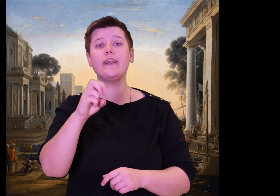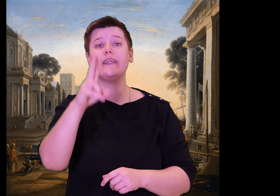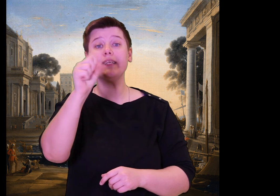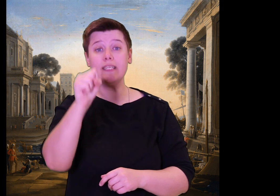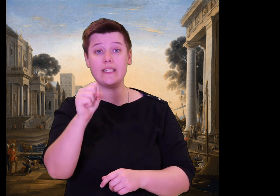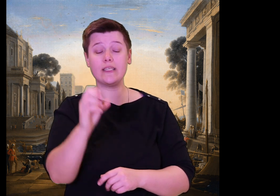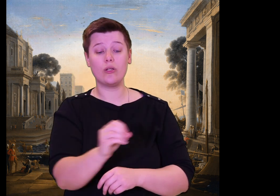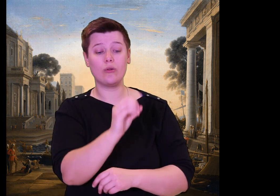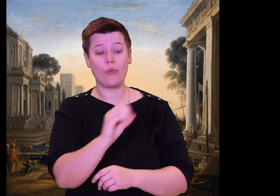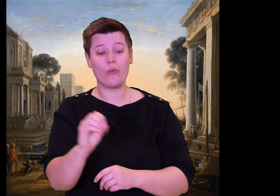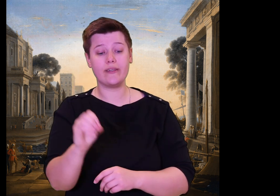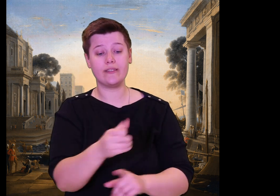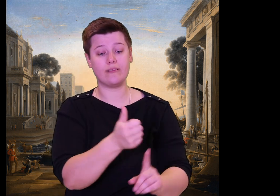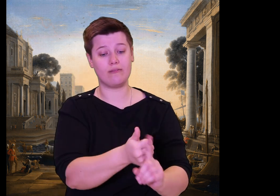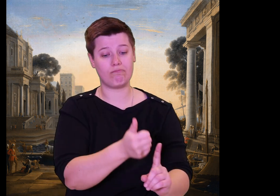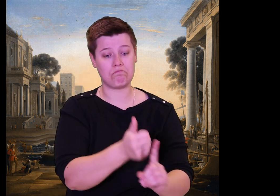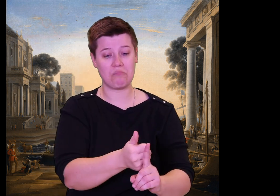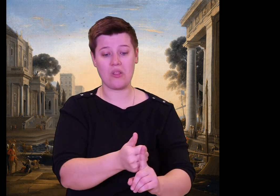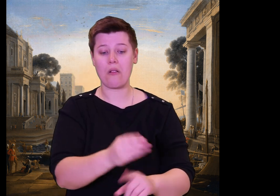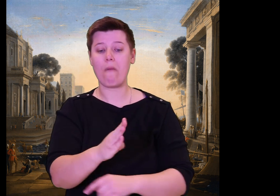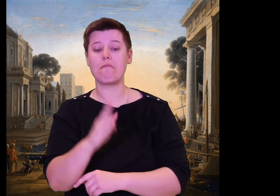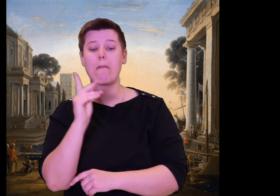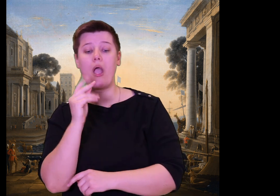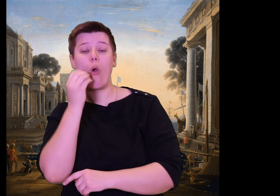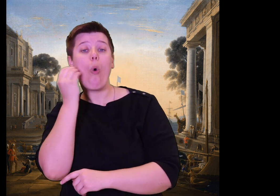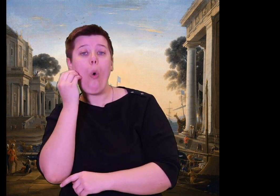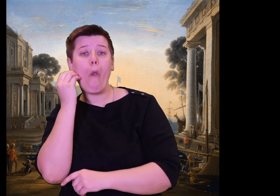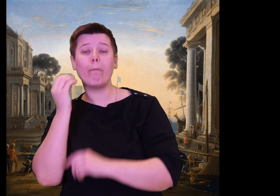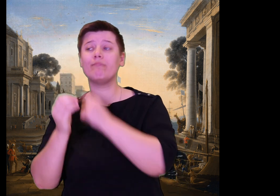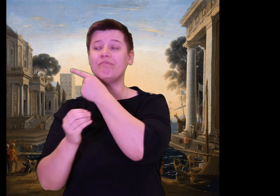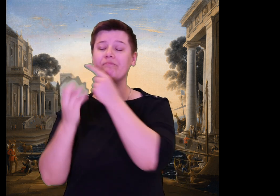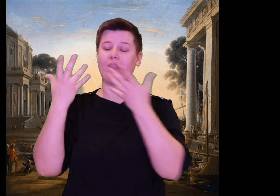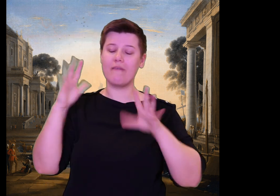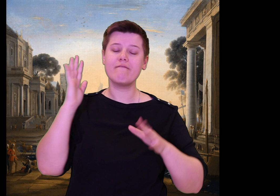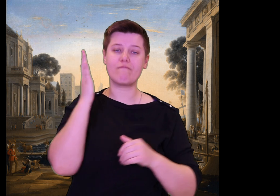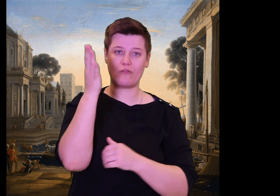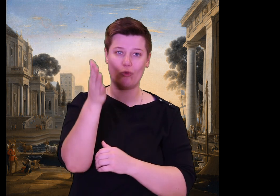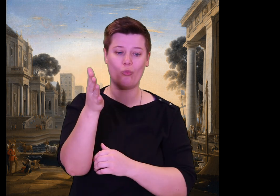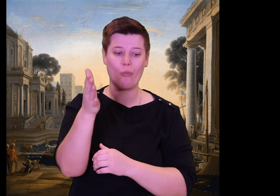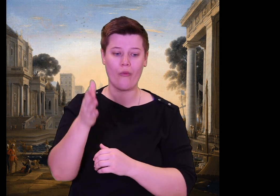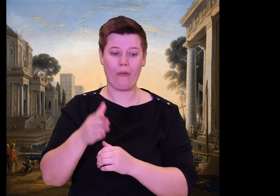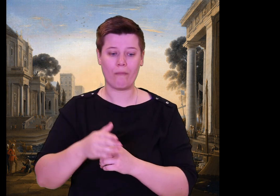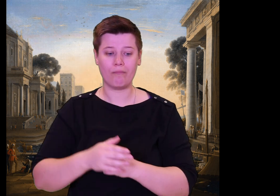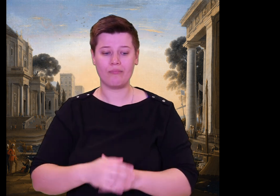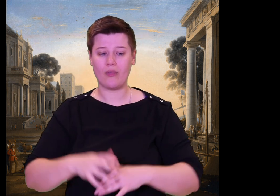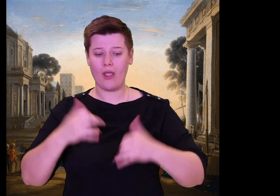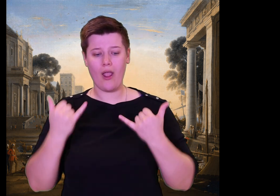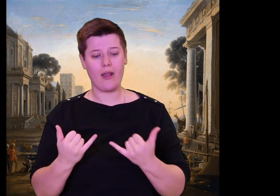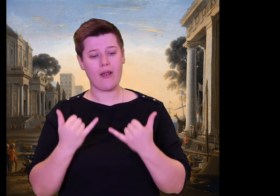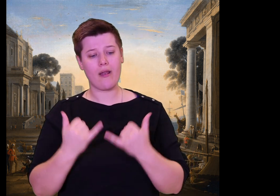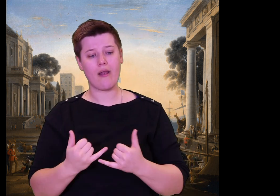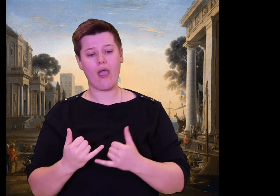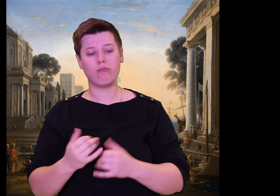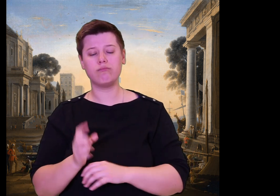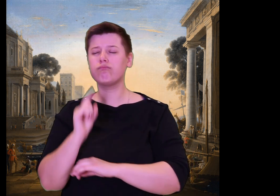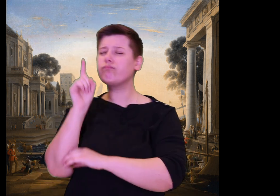Athena gazed at Zeus and said, "Father, I am agonizing over Odysseus and his misfortune.